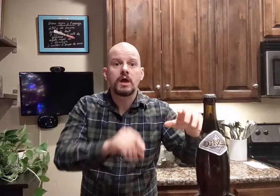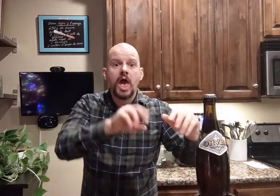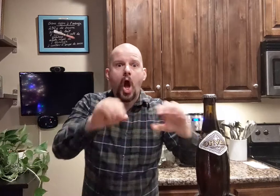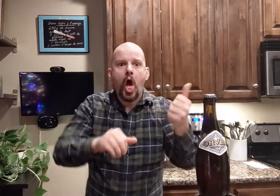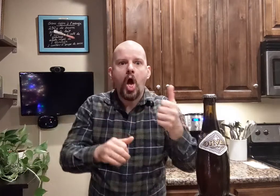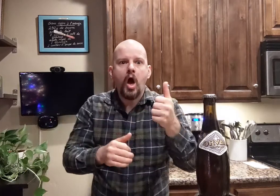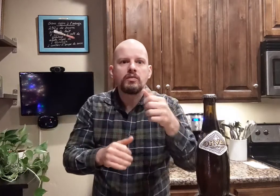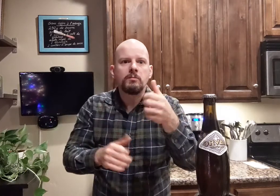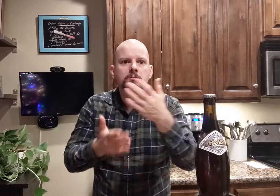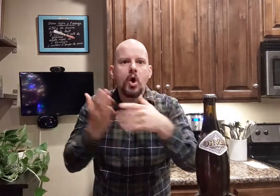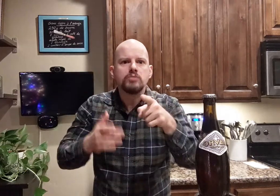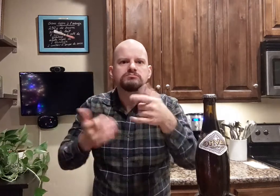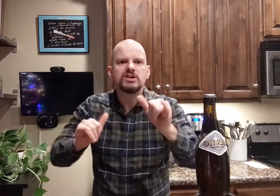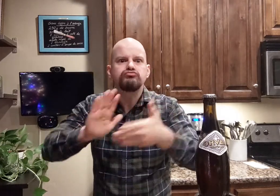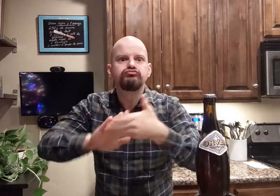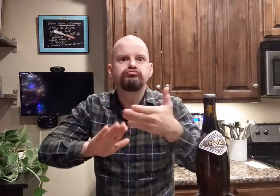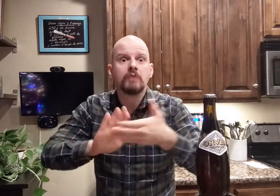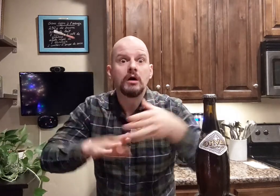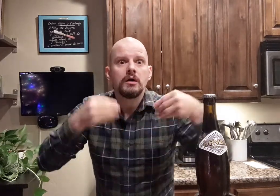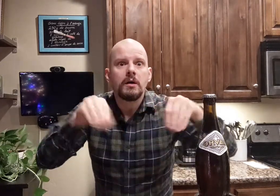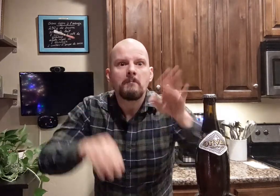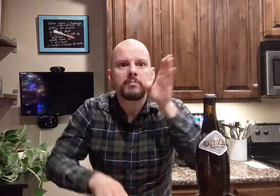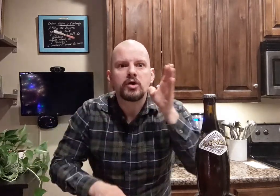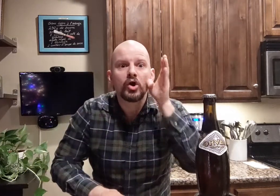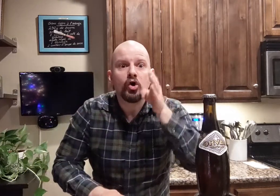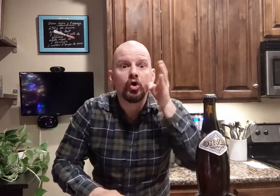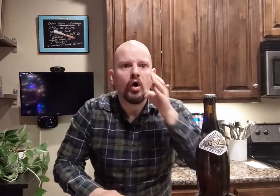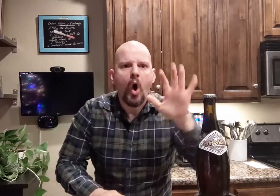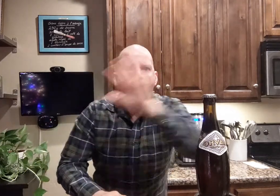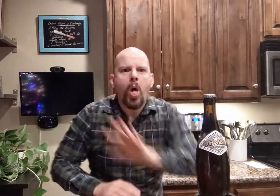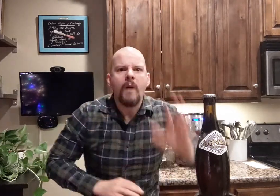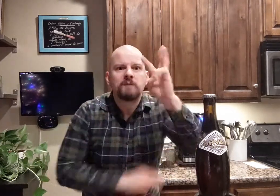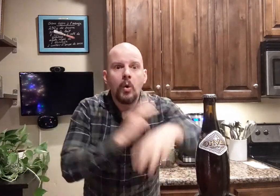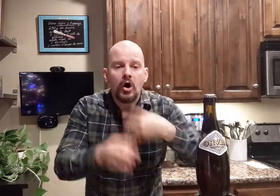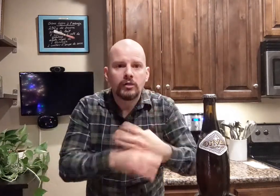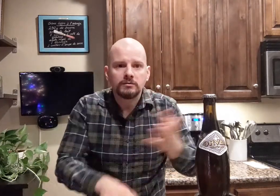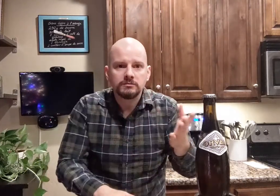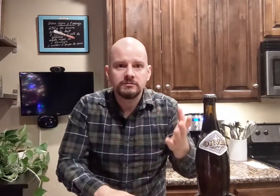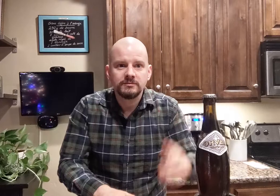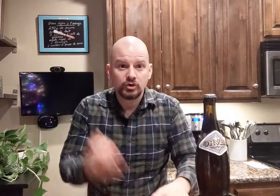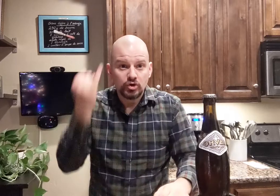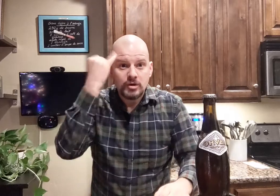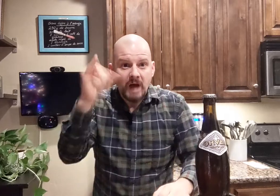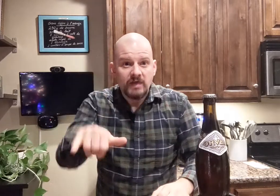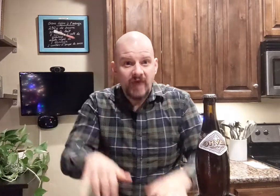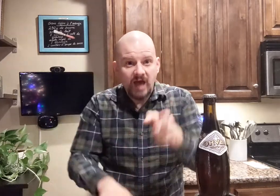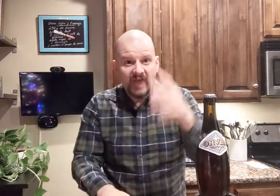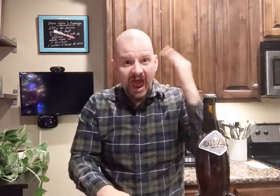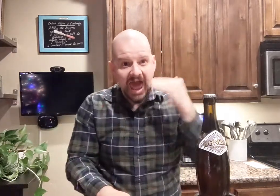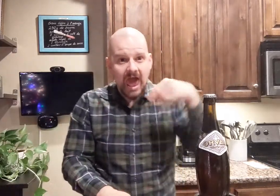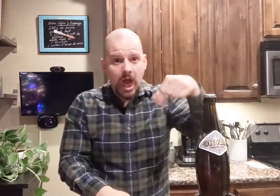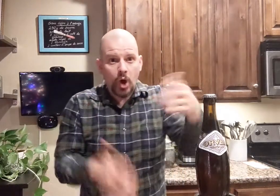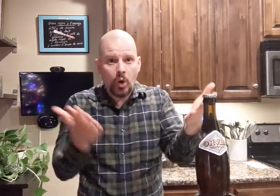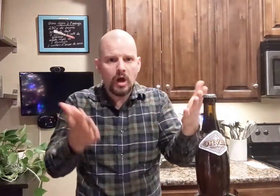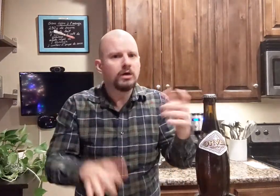The other part was still running. They sell beers to all over the world. Can you imagine that was the headquarter?